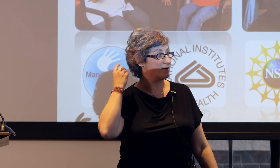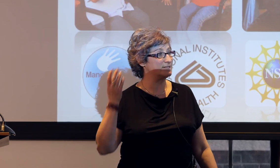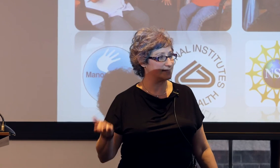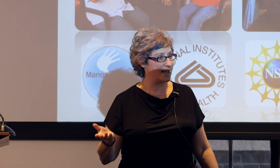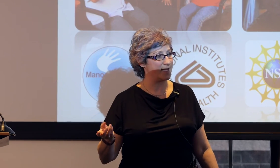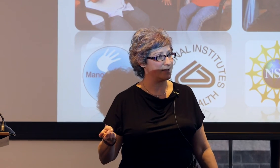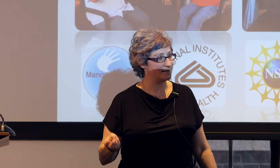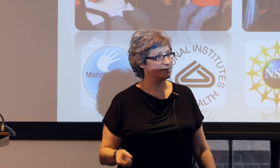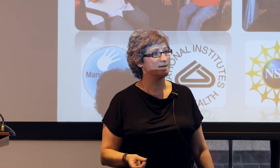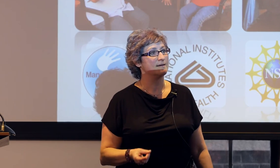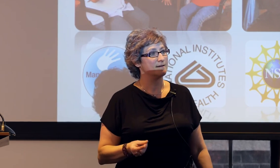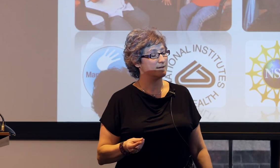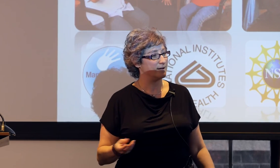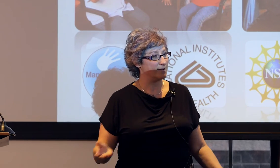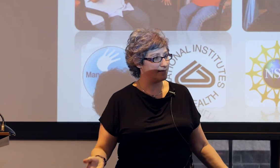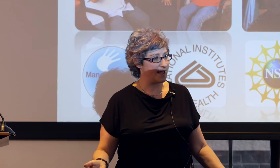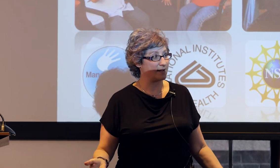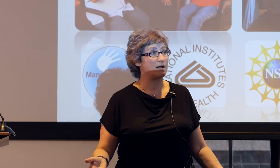And I would say that clearly,